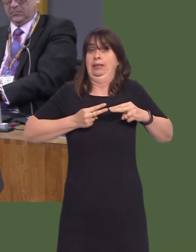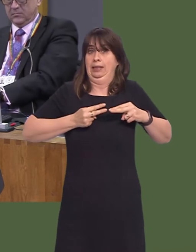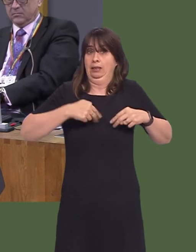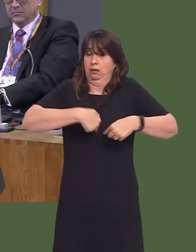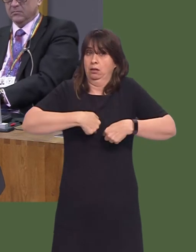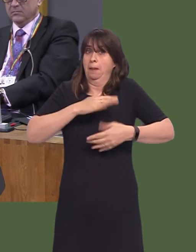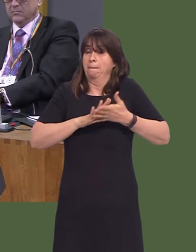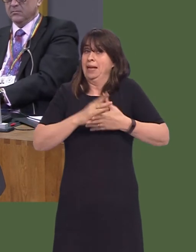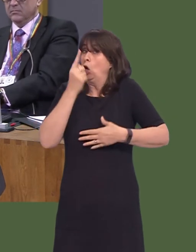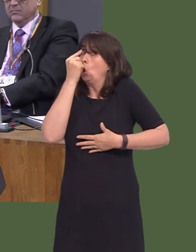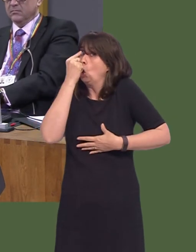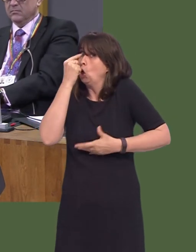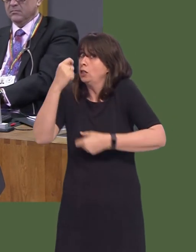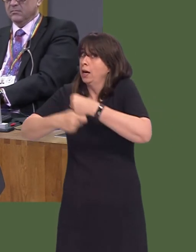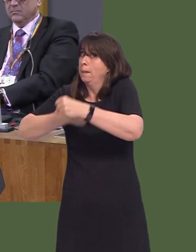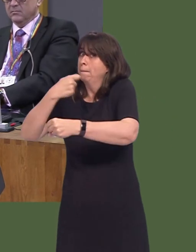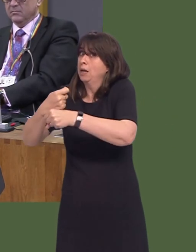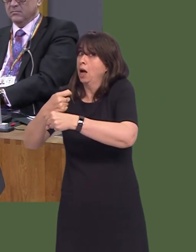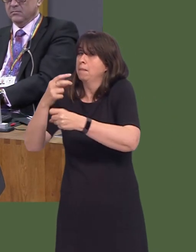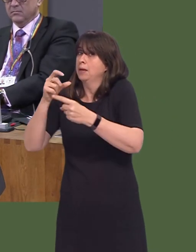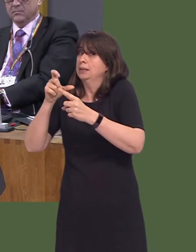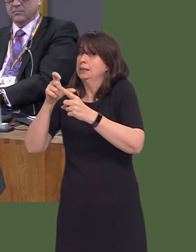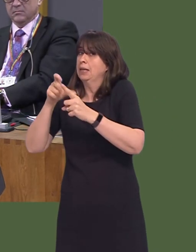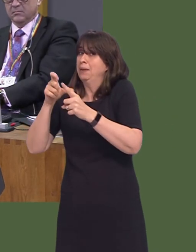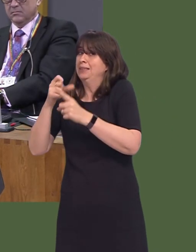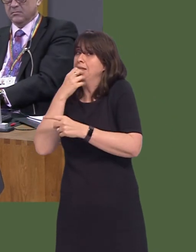susceptible to type 2, but if you take good care of your body you may not develop diabetes.